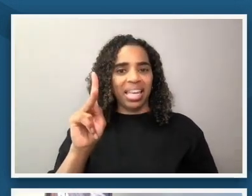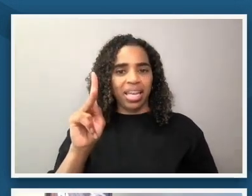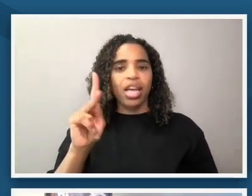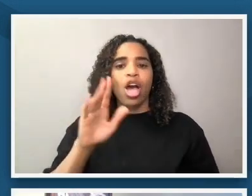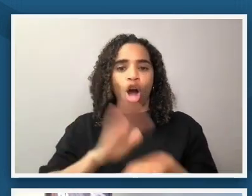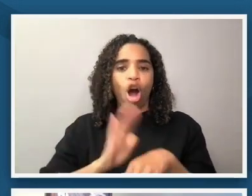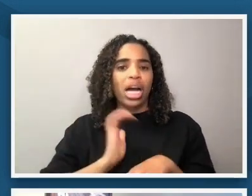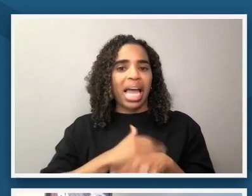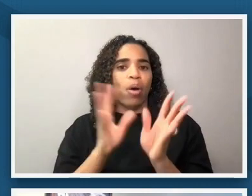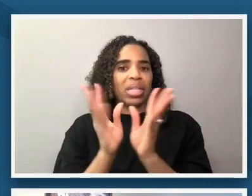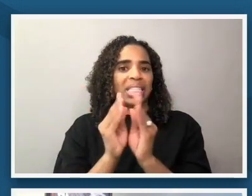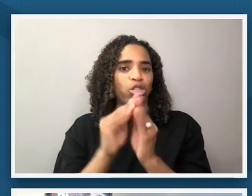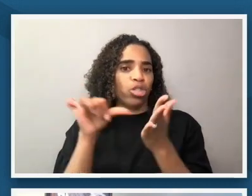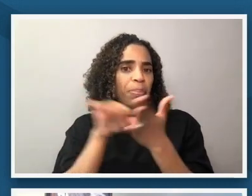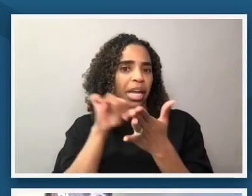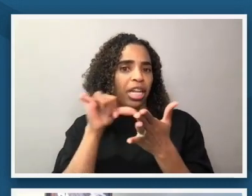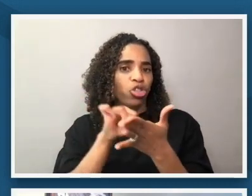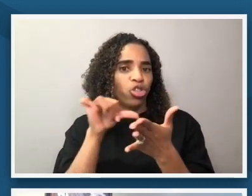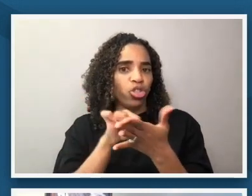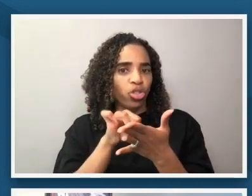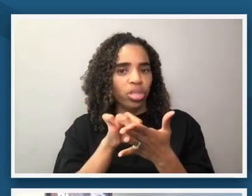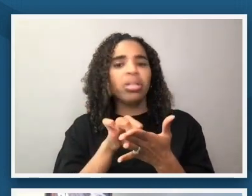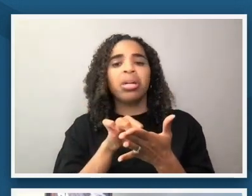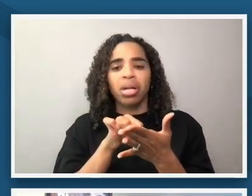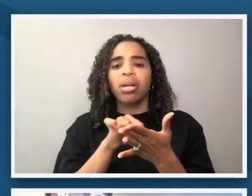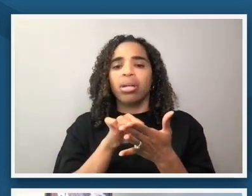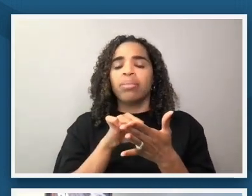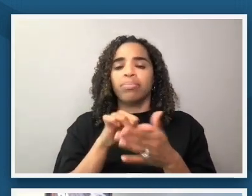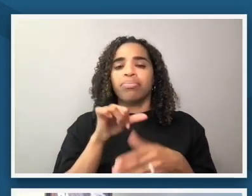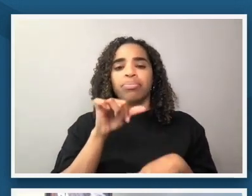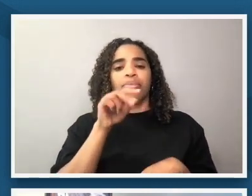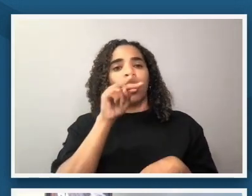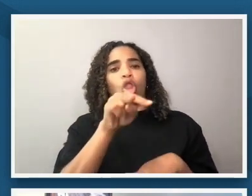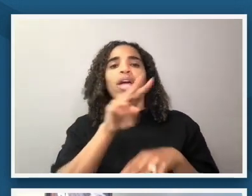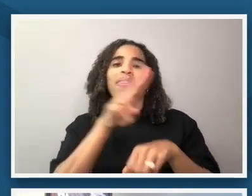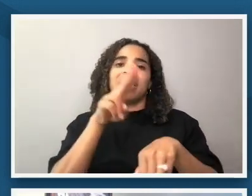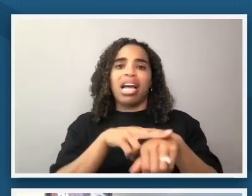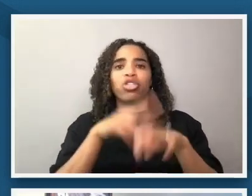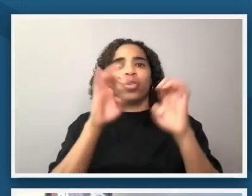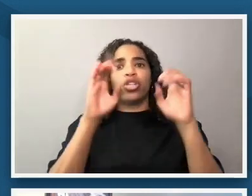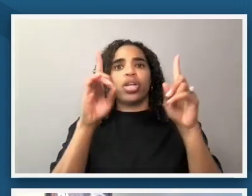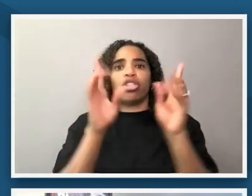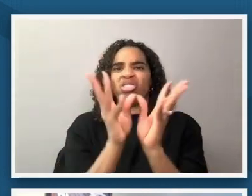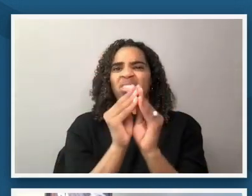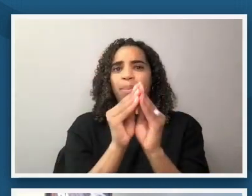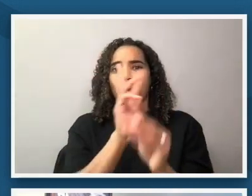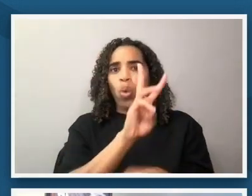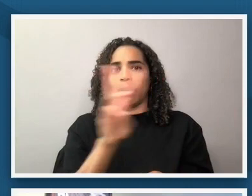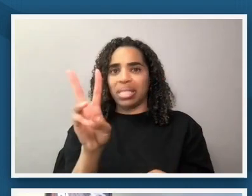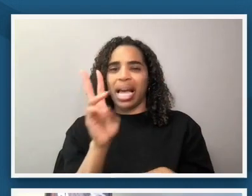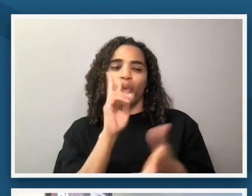page within the national education summit website